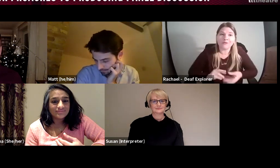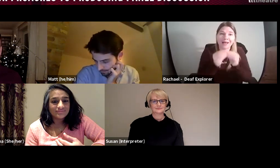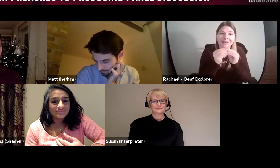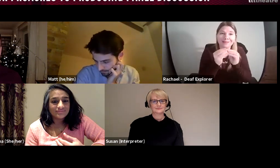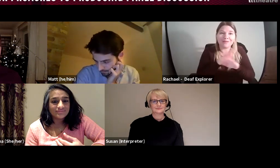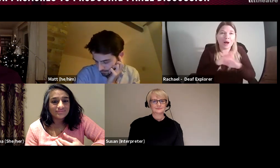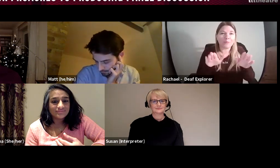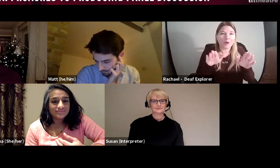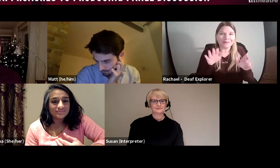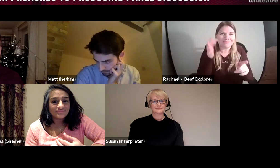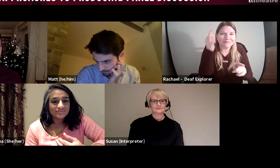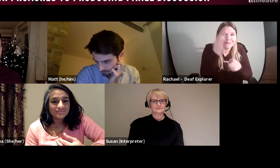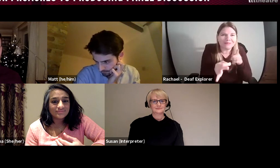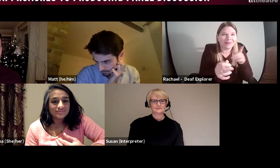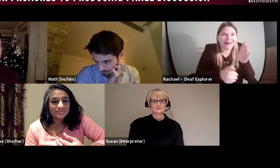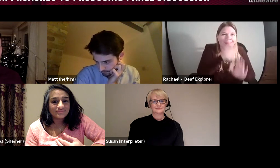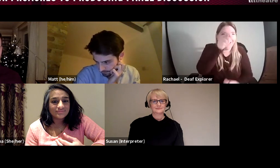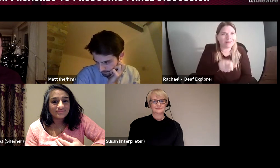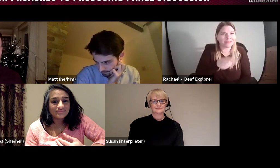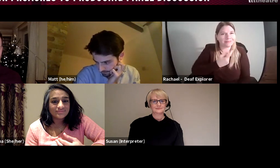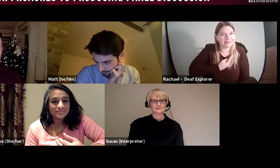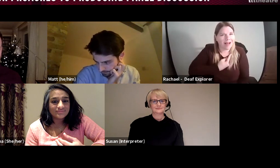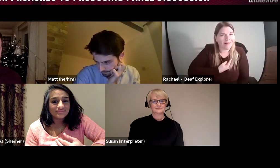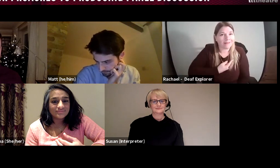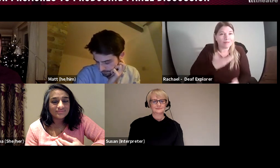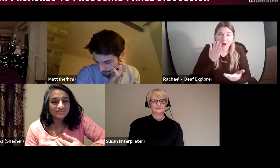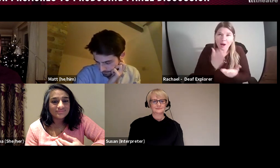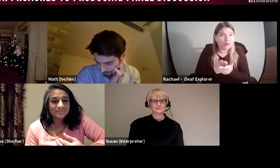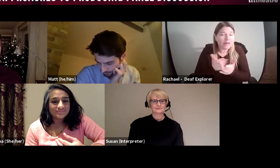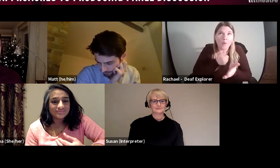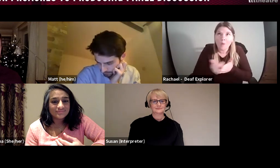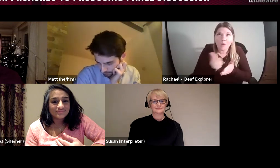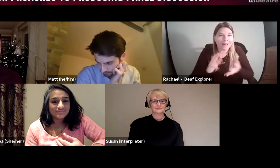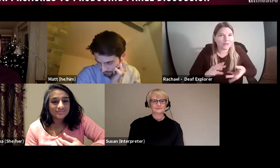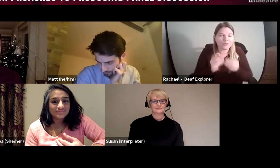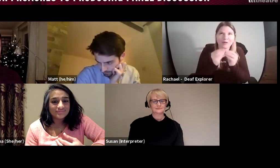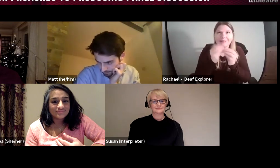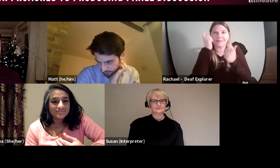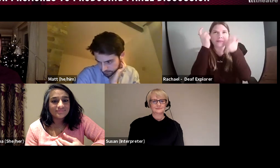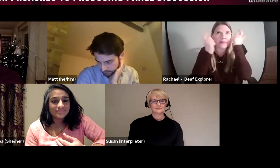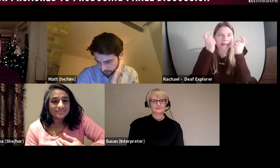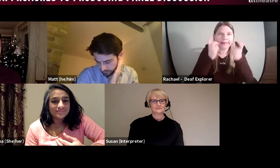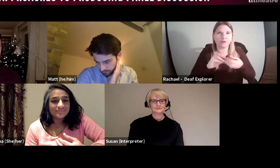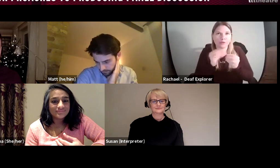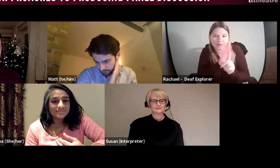and as a producer I am not specifically an artist myself in projects but I'm always